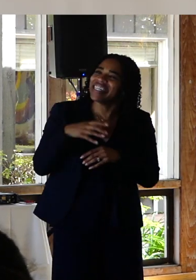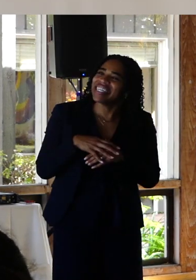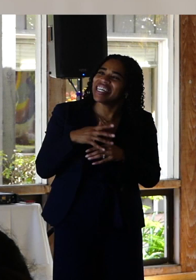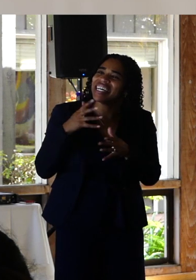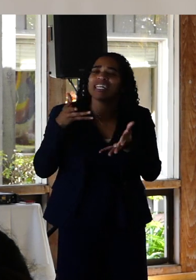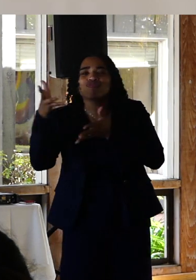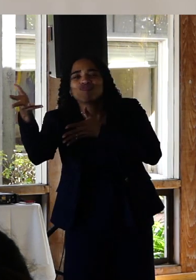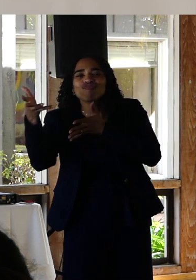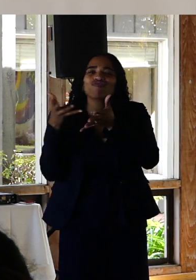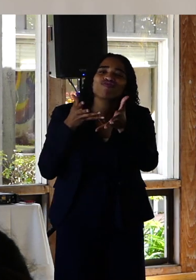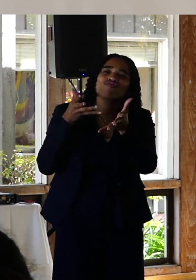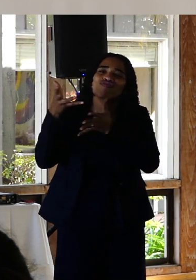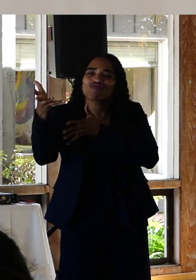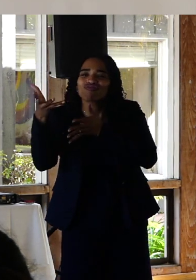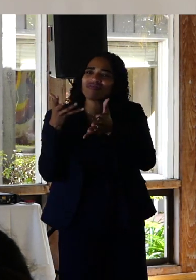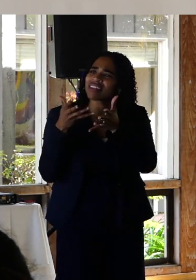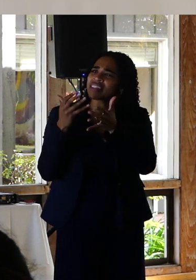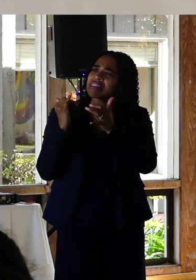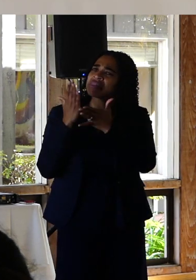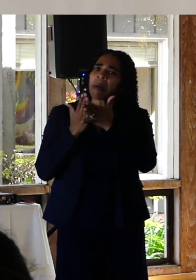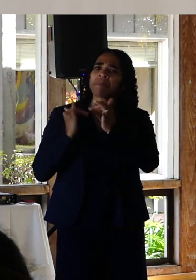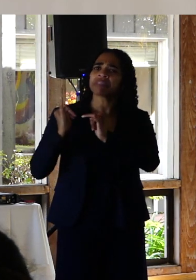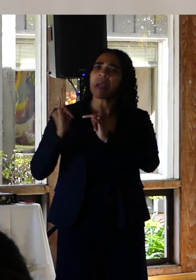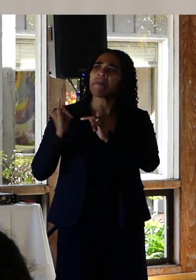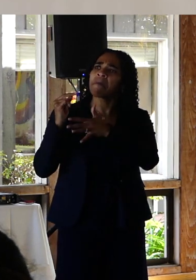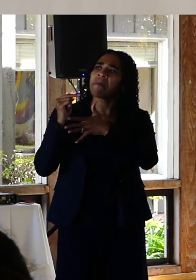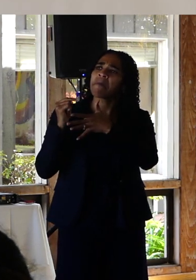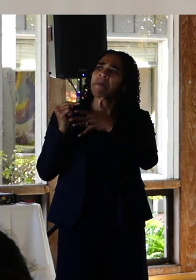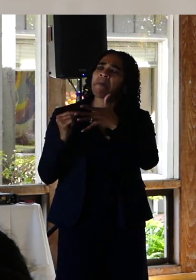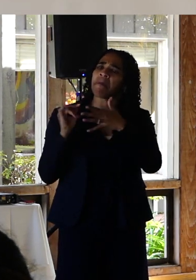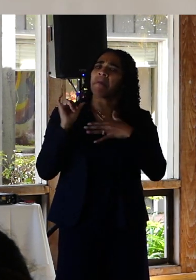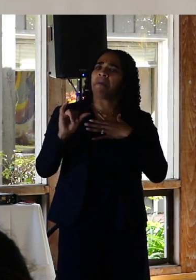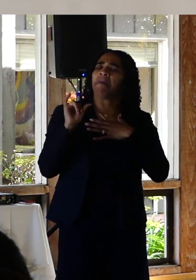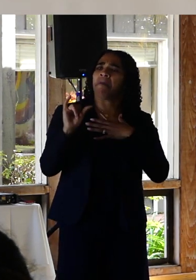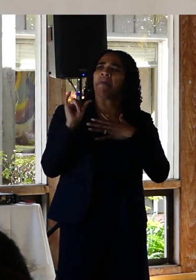in common that were fairly dissimilar and I found out. That when you are